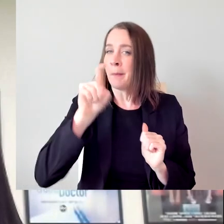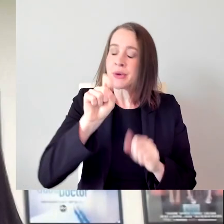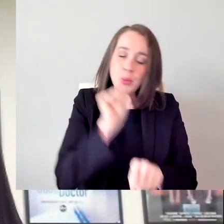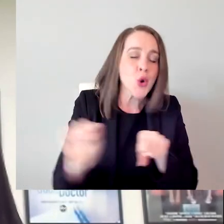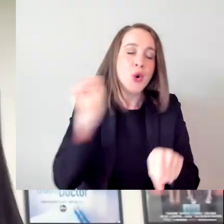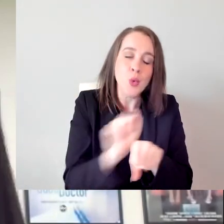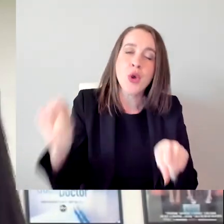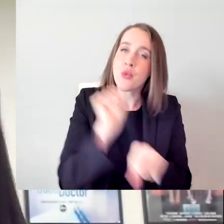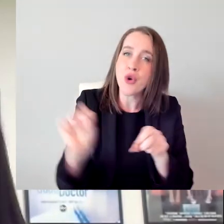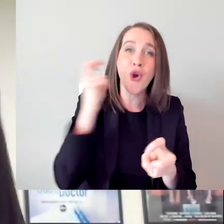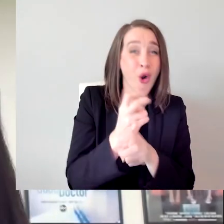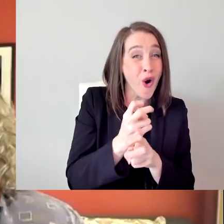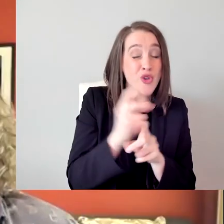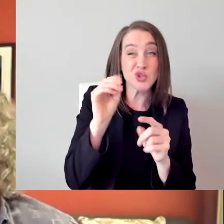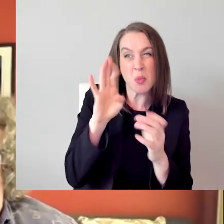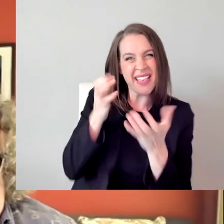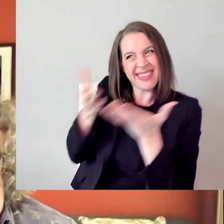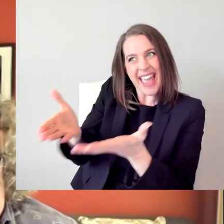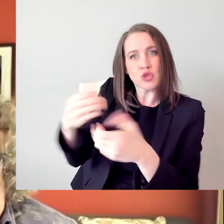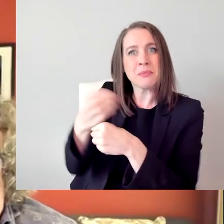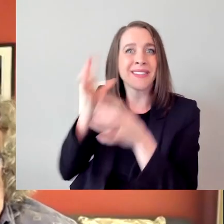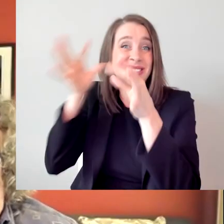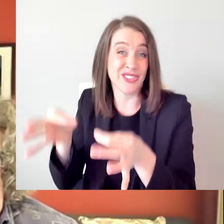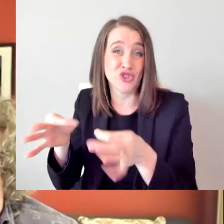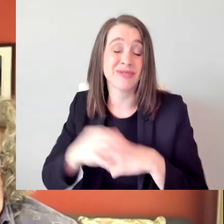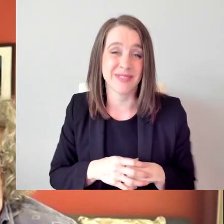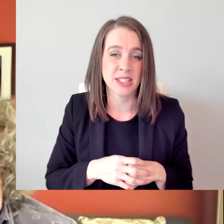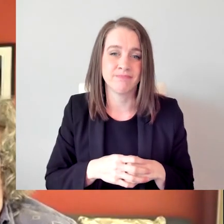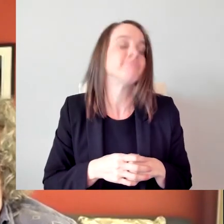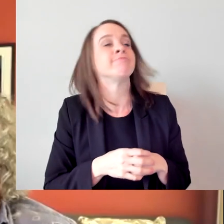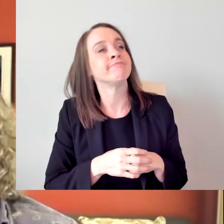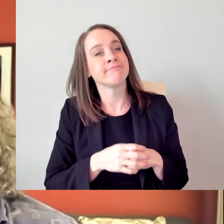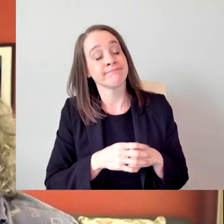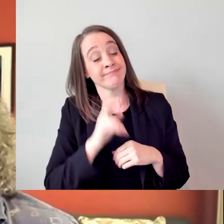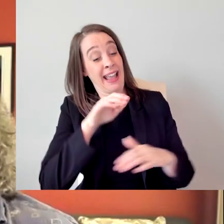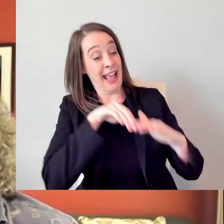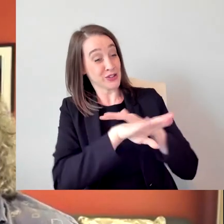to get a seat at the table. I would say that the entry into our business,